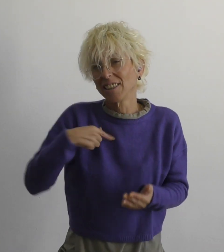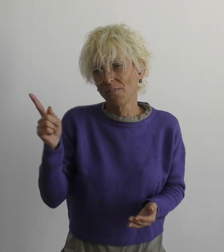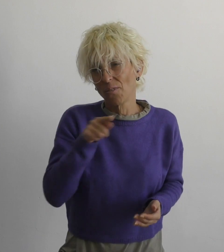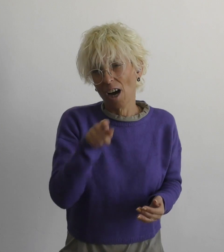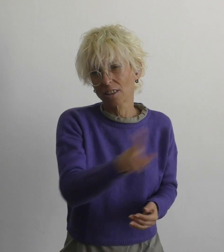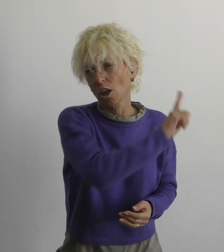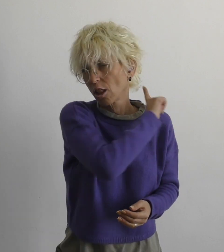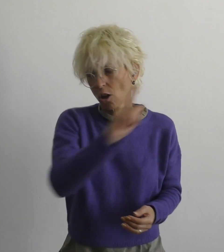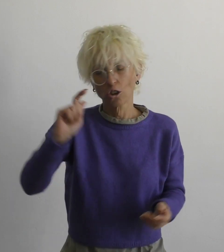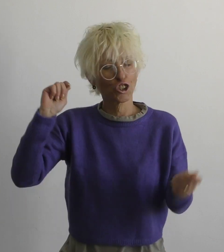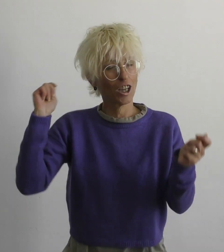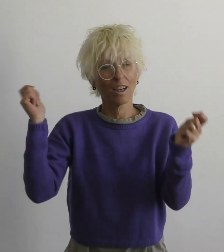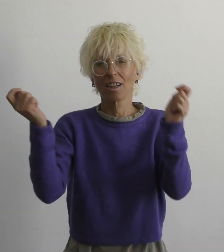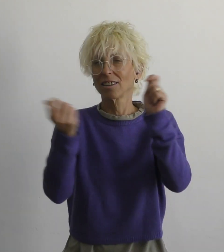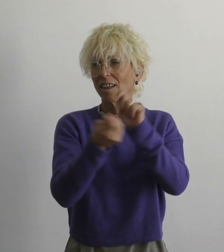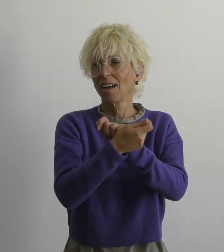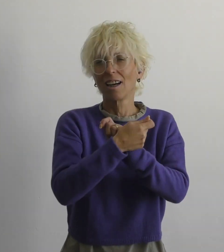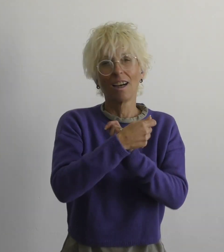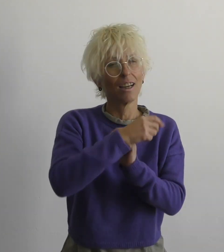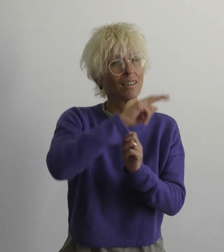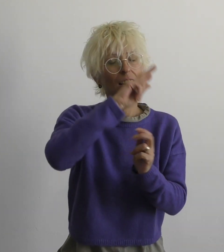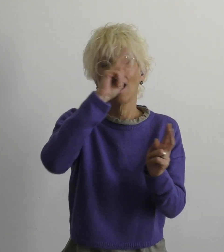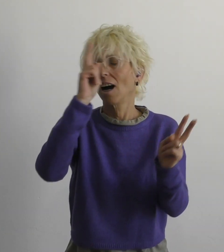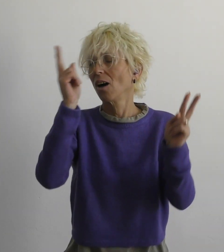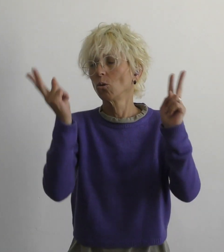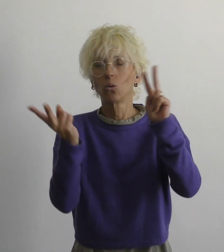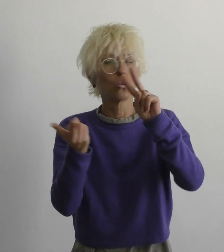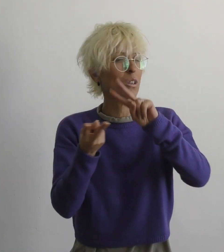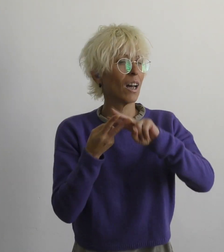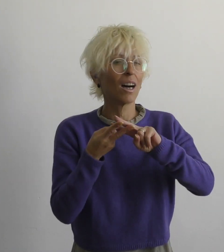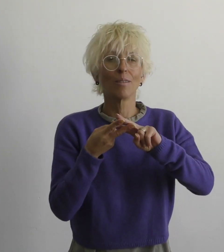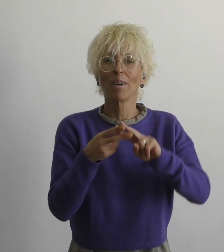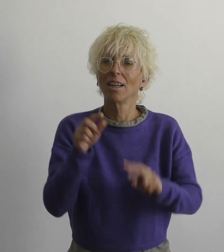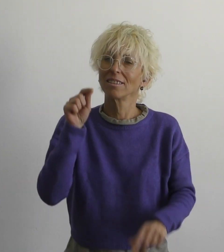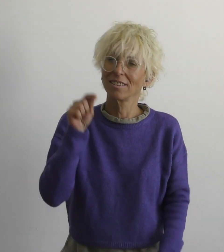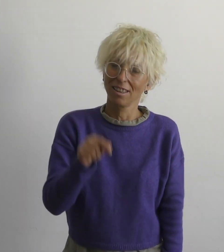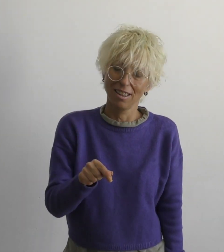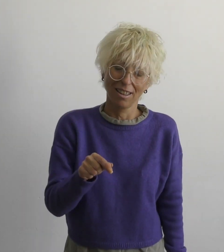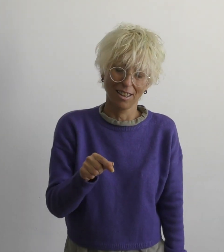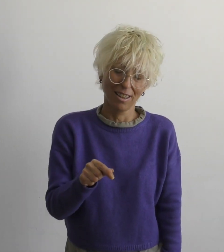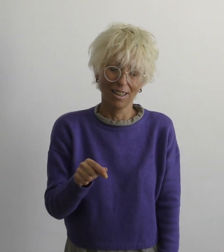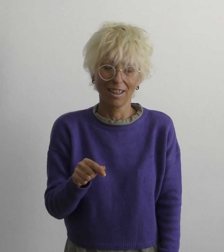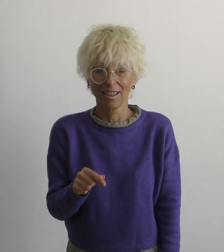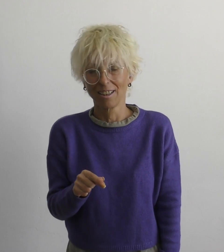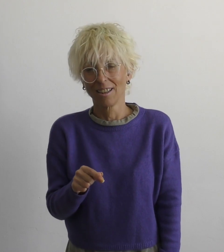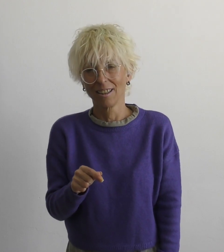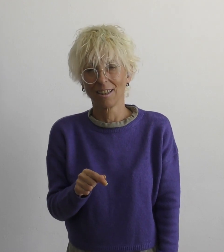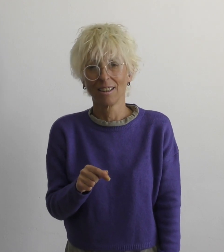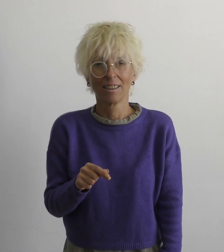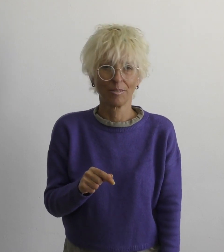You and I won't change this world